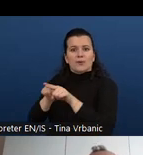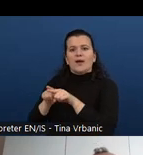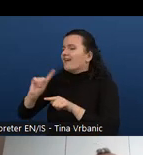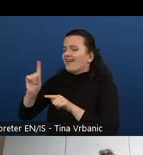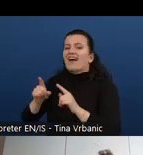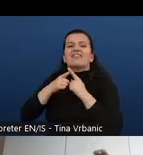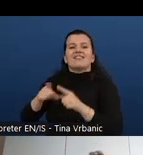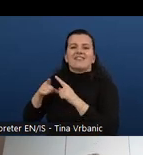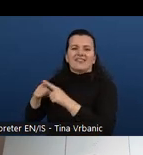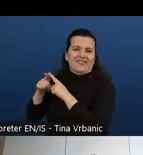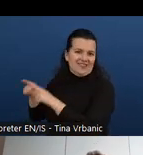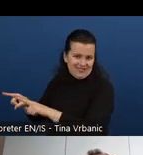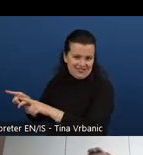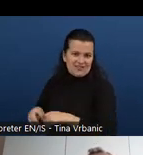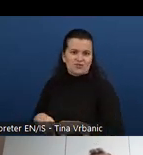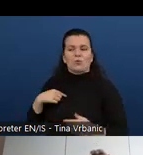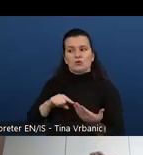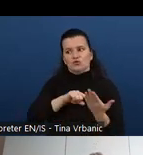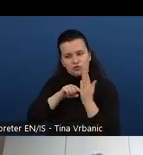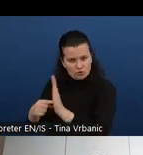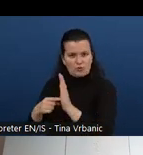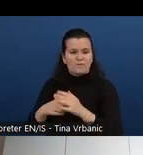We once again try to focus more on the practical aspects.